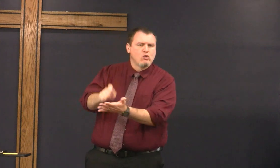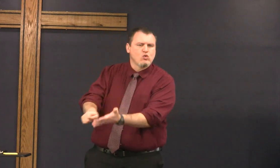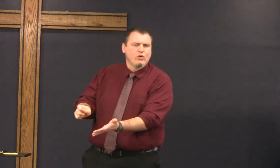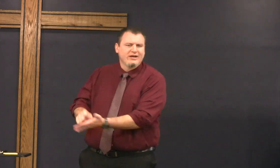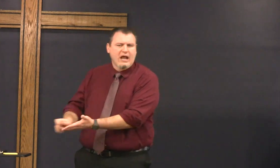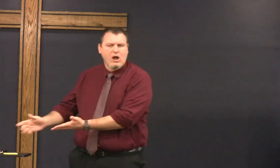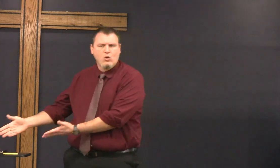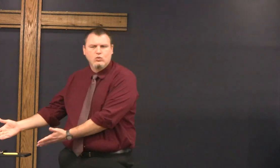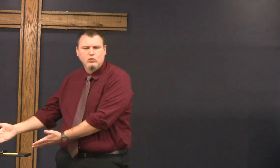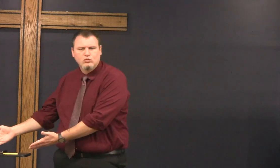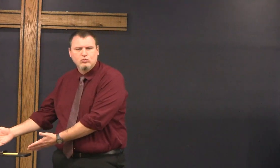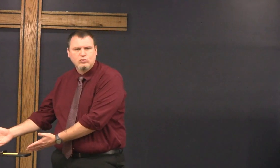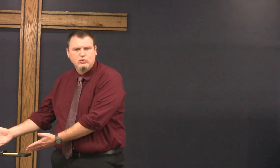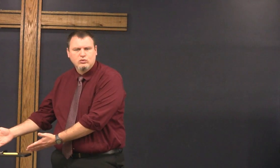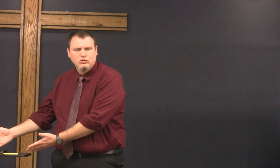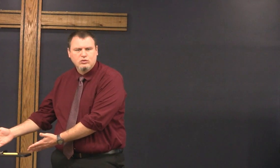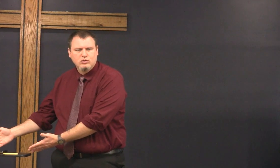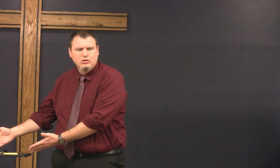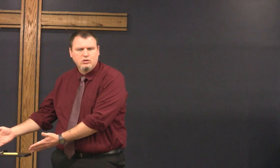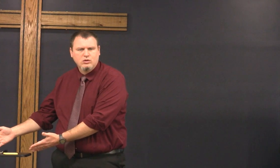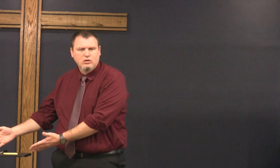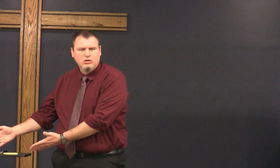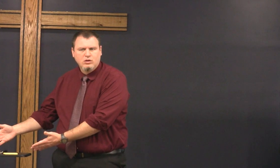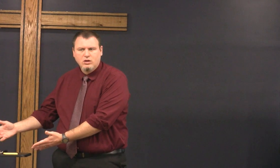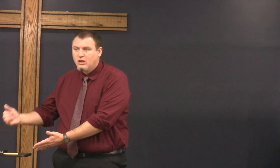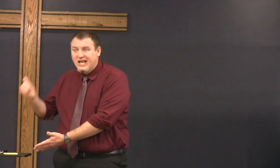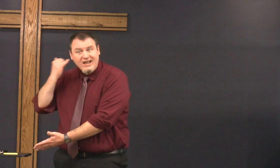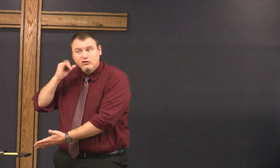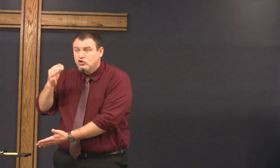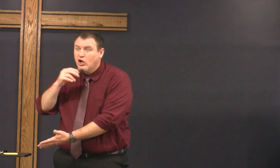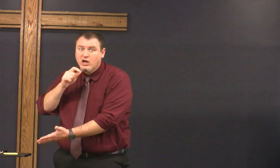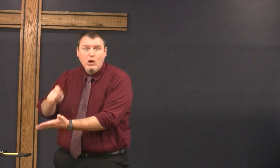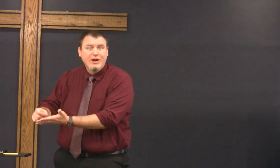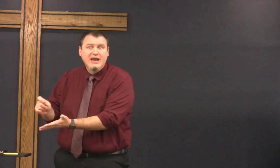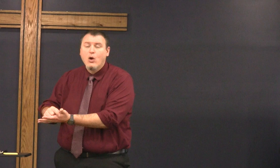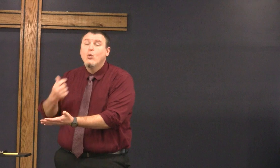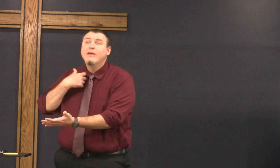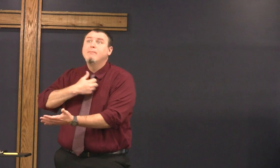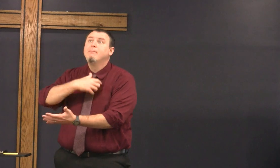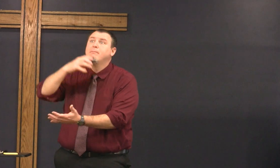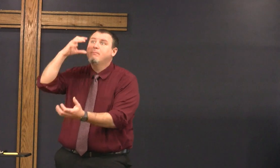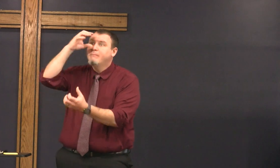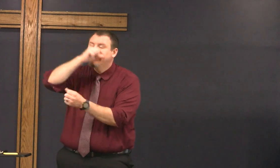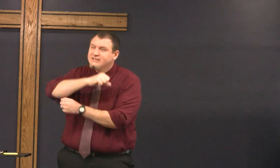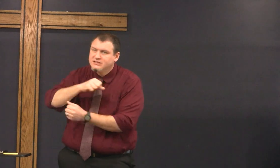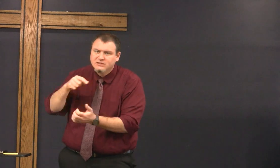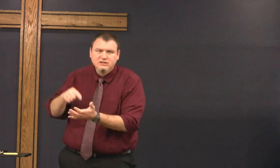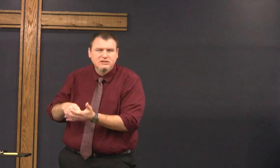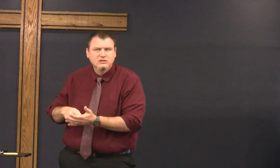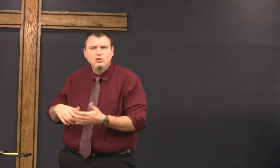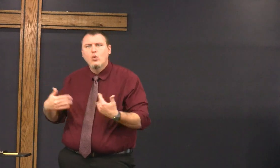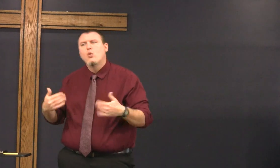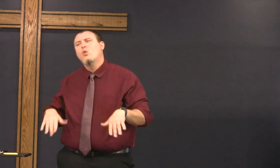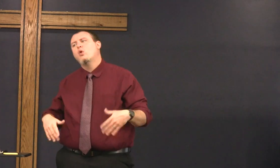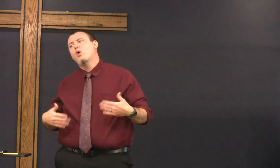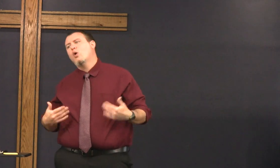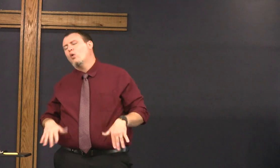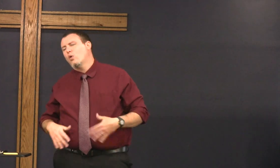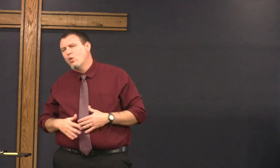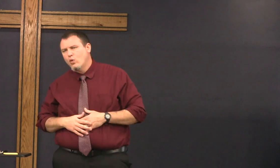I'm thankful that John wrote this down if John hadn't written it down we would be missing this